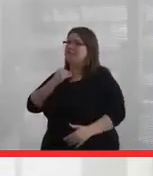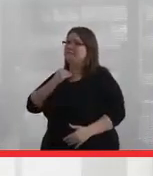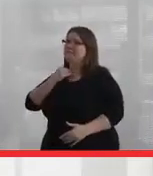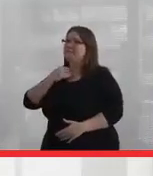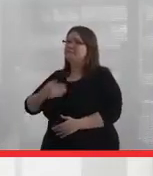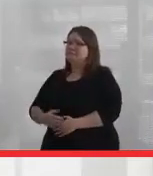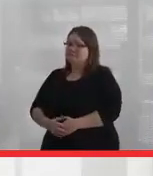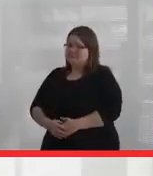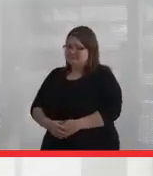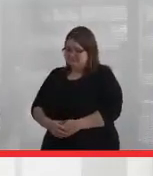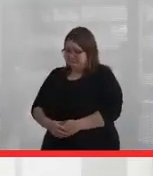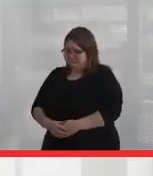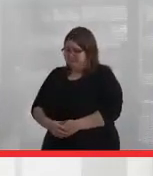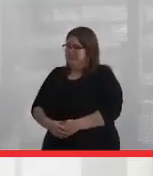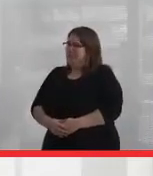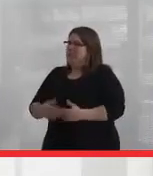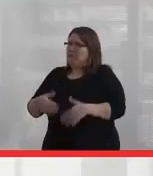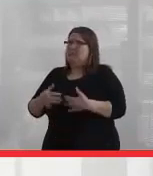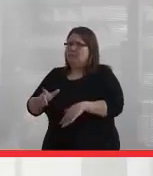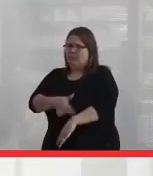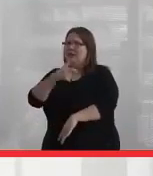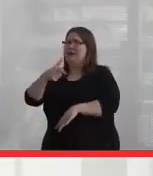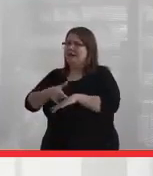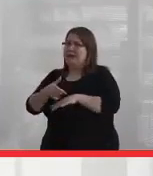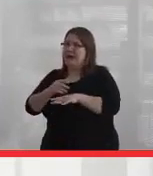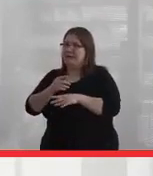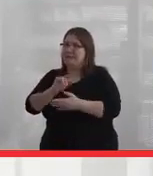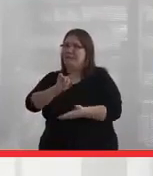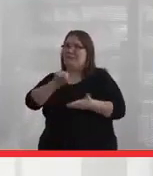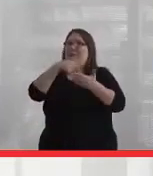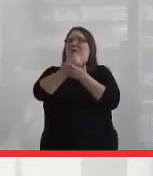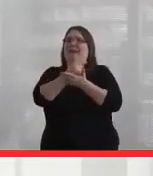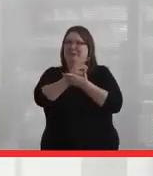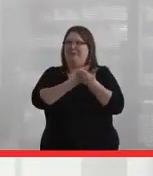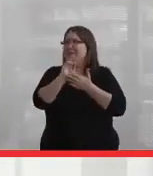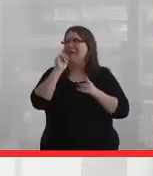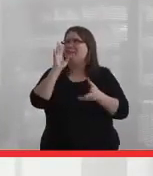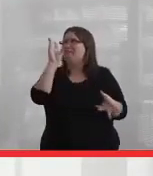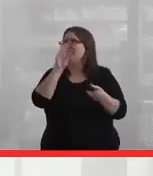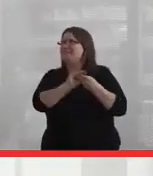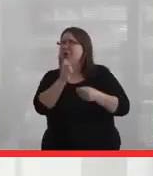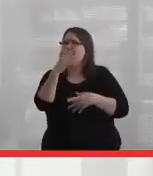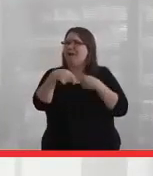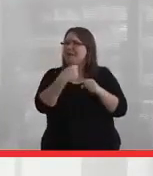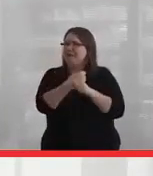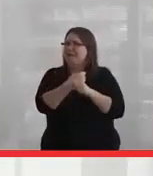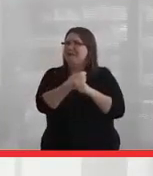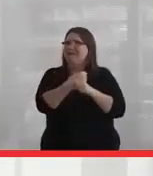So it took me a really long time to finish my undergrad, like 12 years, because I took a timeout.